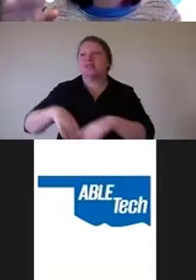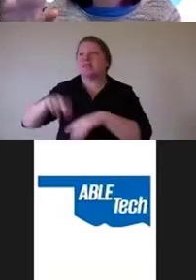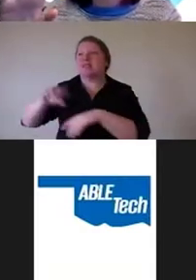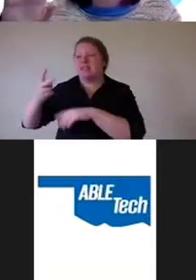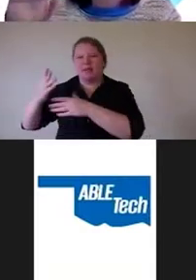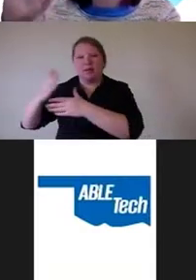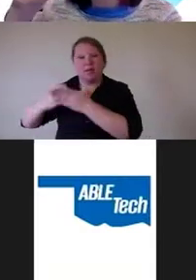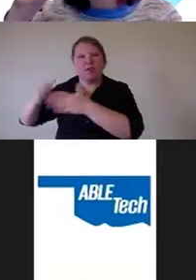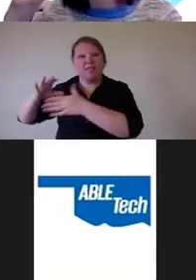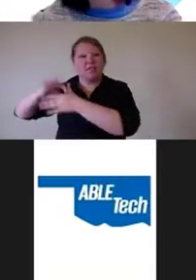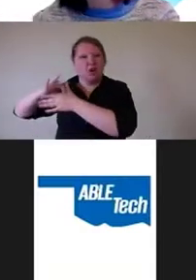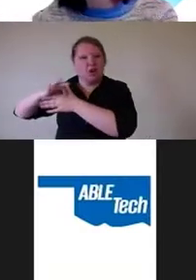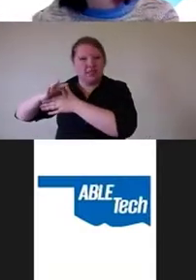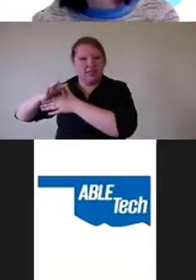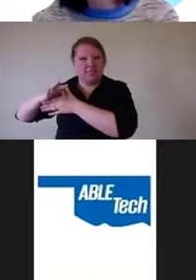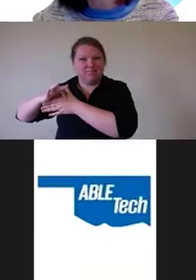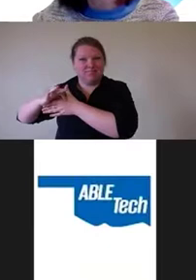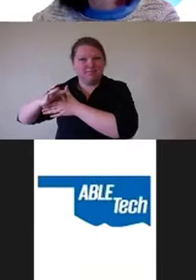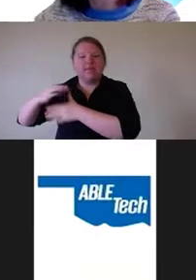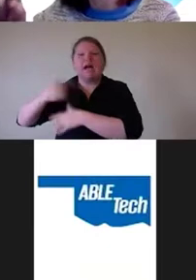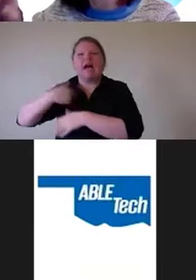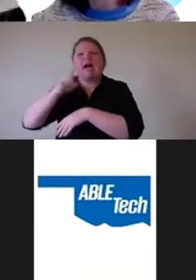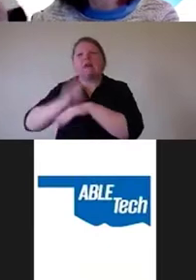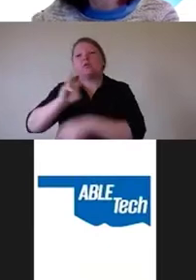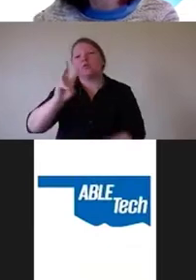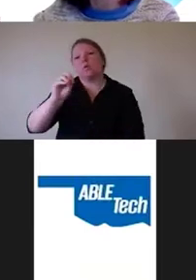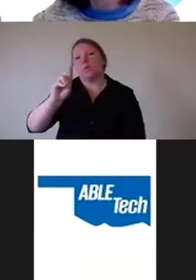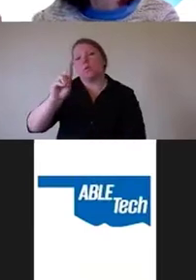So, I use a WordPress accessible theme.